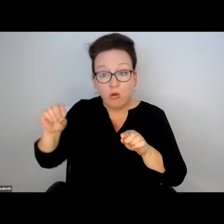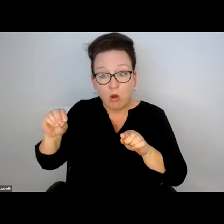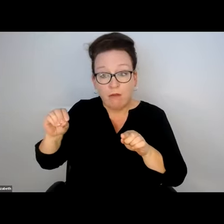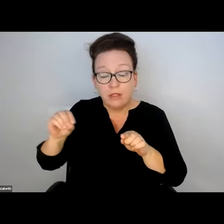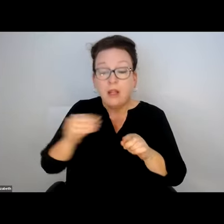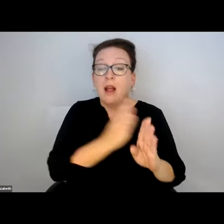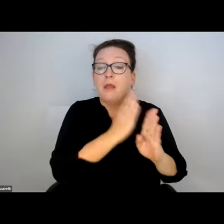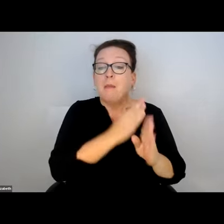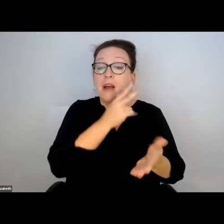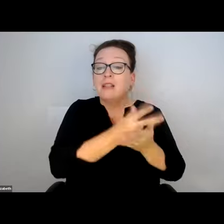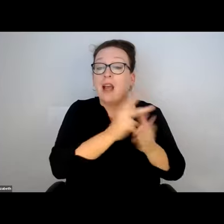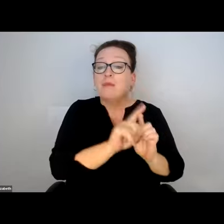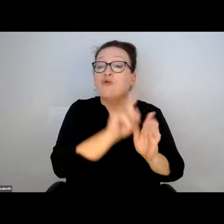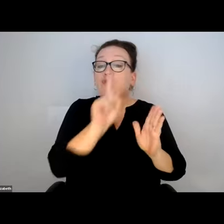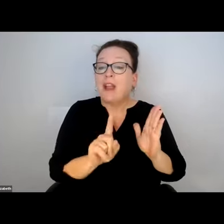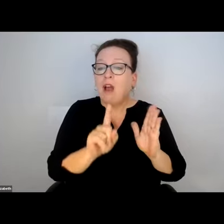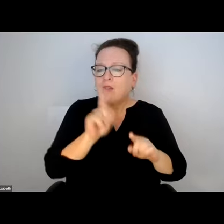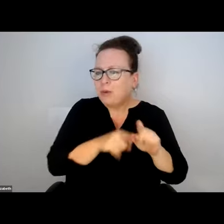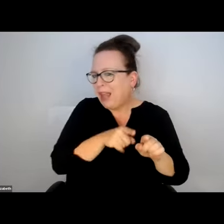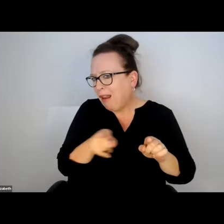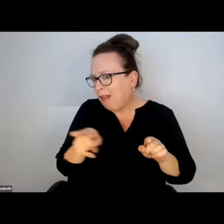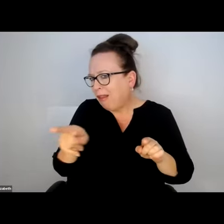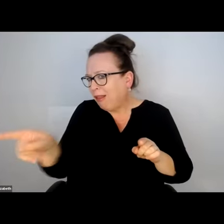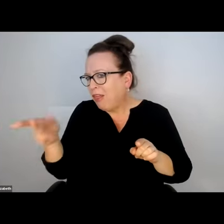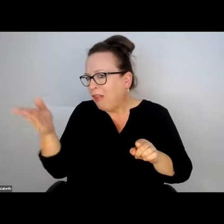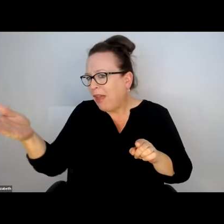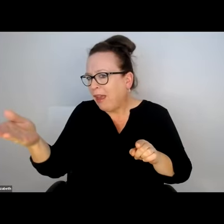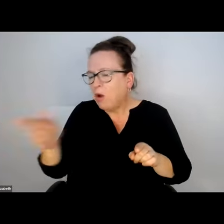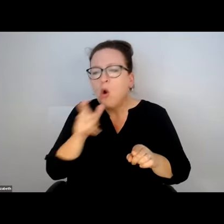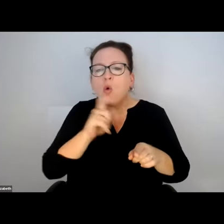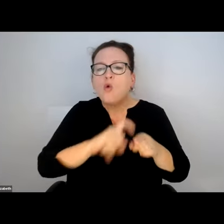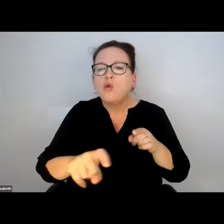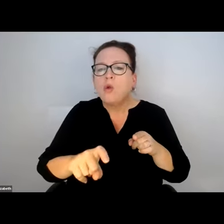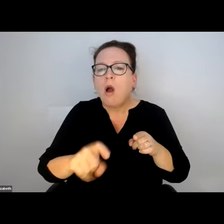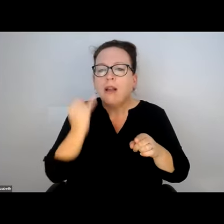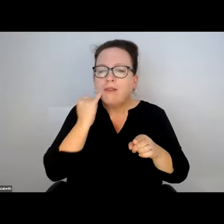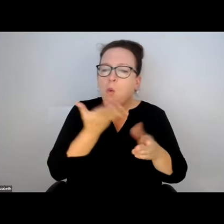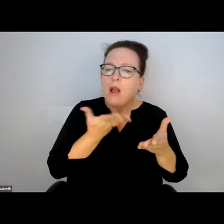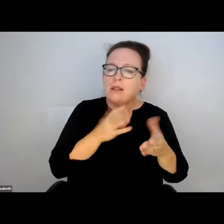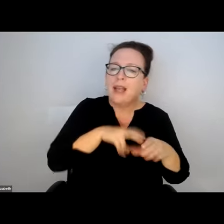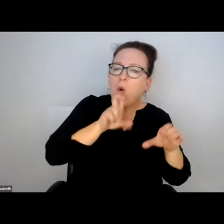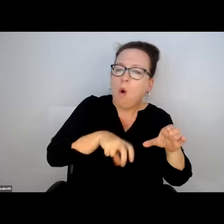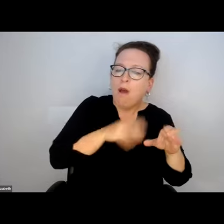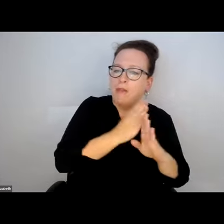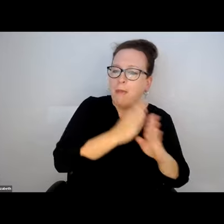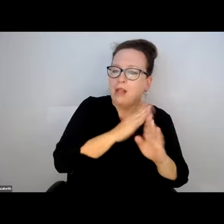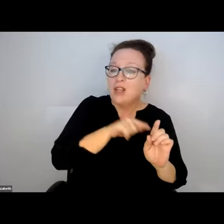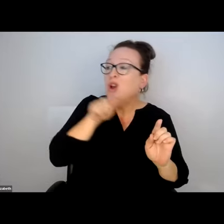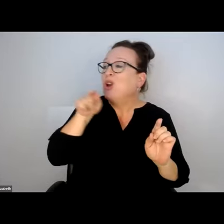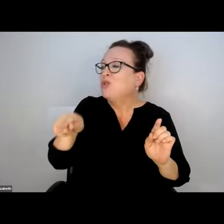20 FEET AWAY, THE POST OFFICE IS THERE. YOU GET OFF THE BUS. YOU CAN'T GET THERE. WHO DO YOU CALL TO CLEAR THAT